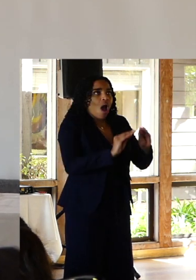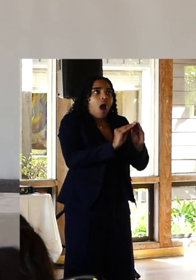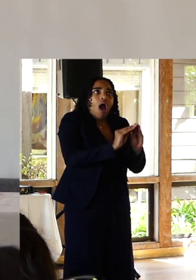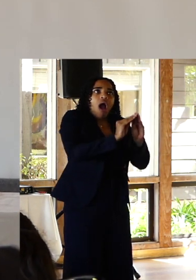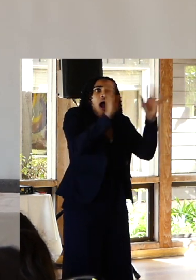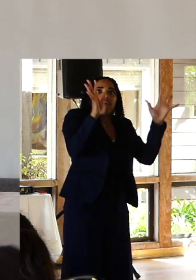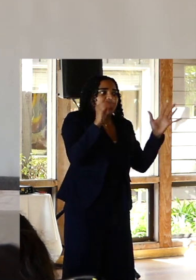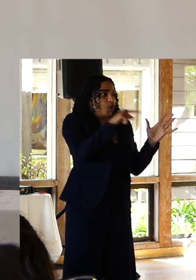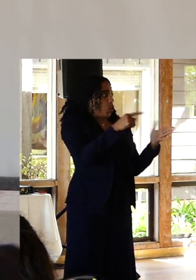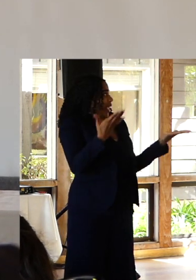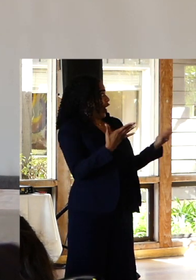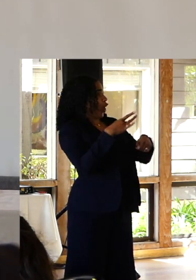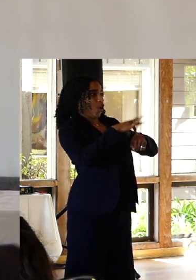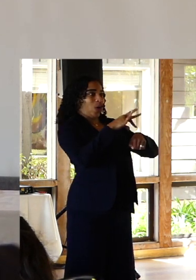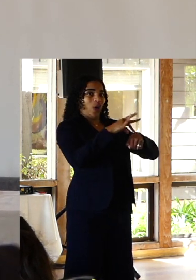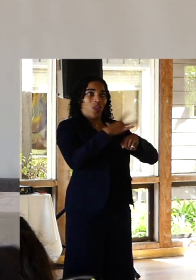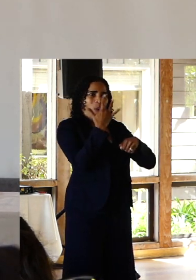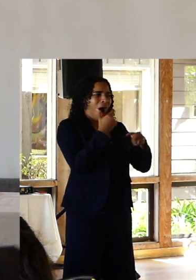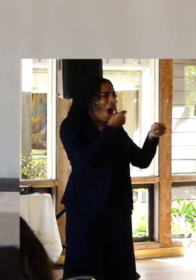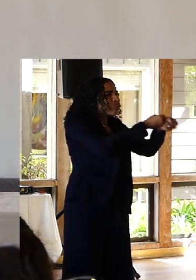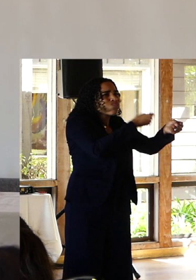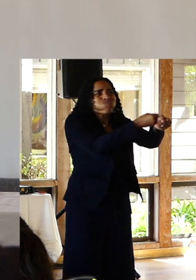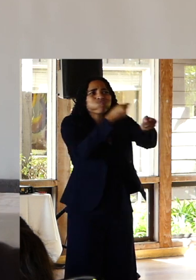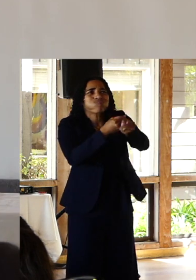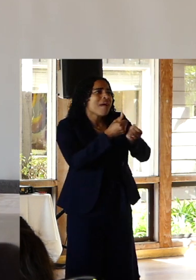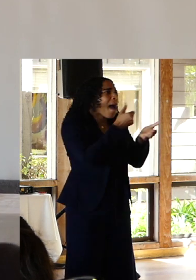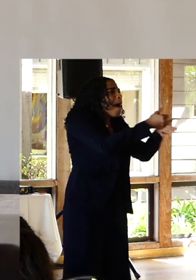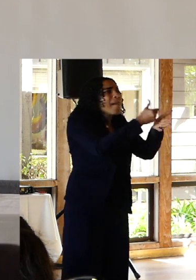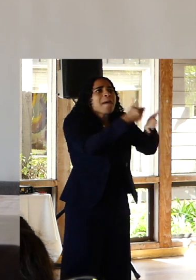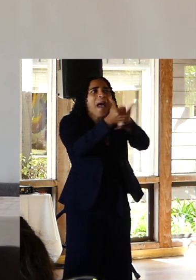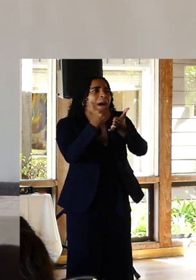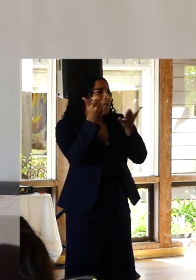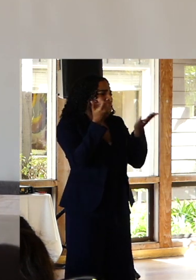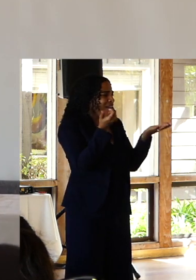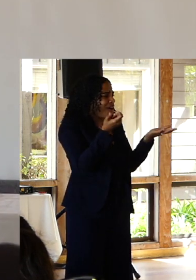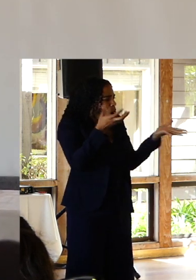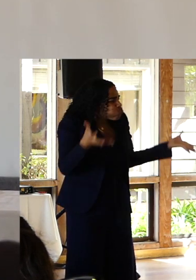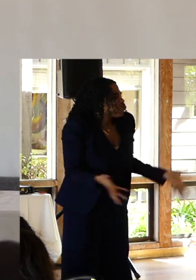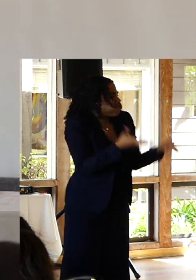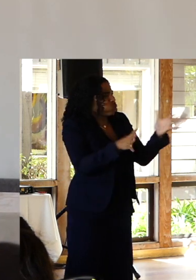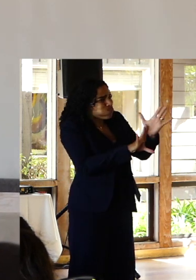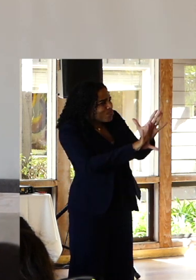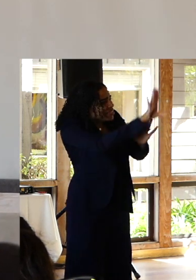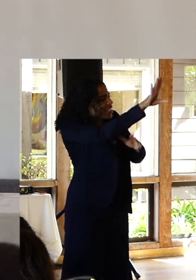to not share it, with others. All of that story I suppose is to remind